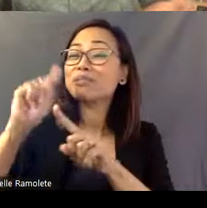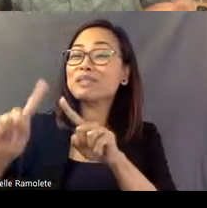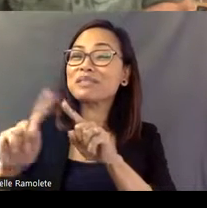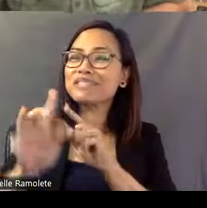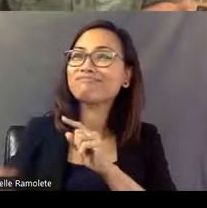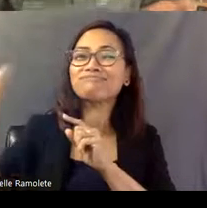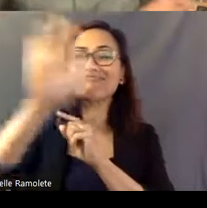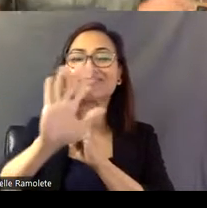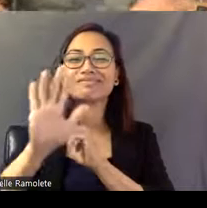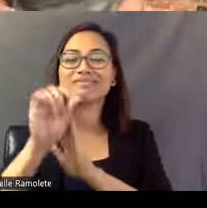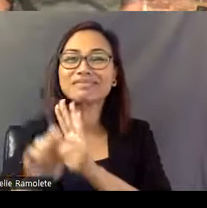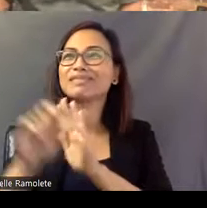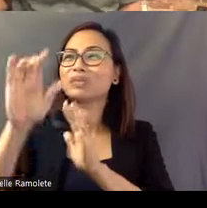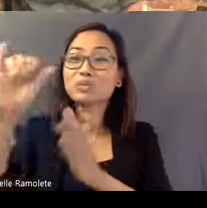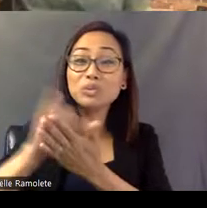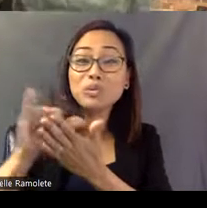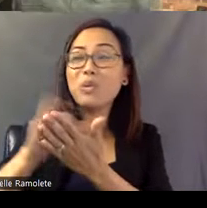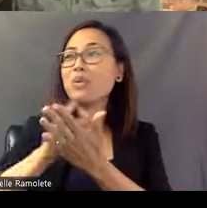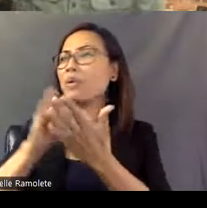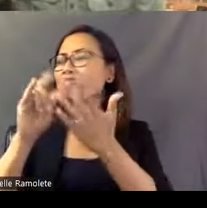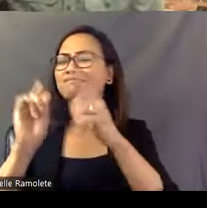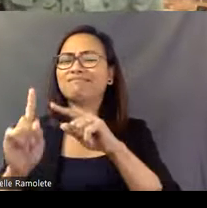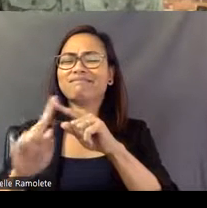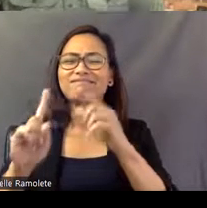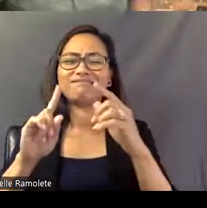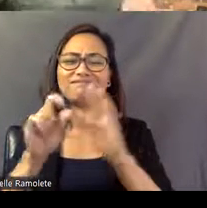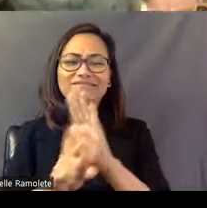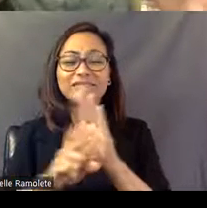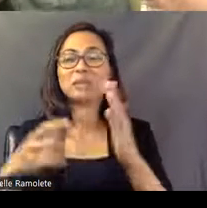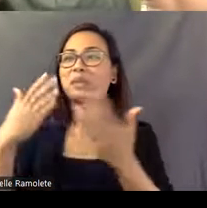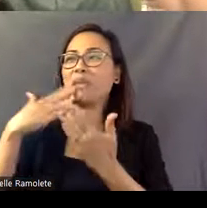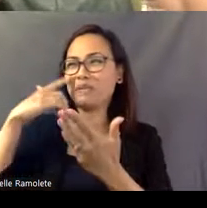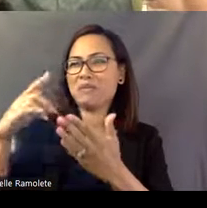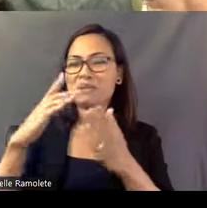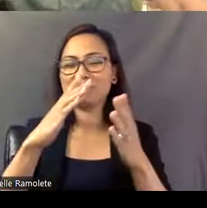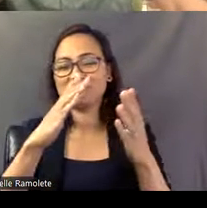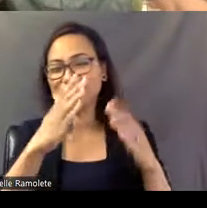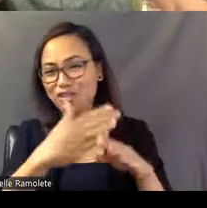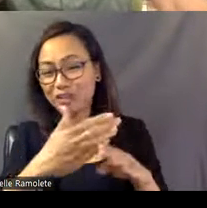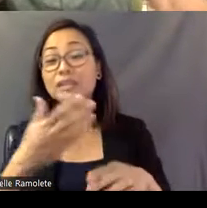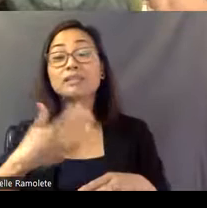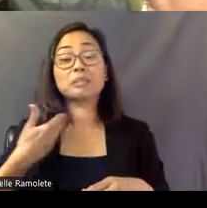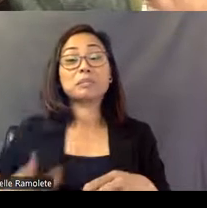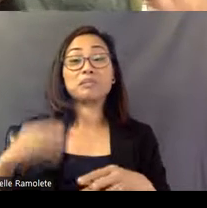take them there, so thank you for sharing that. I'm Mike McFalls. I'm a professor of art and the Director of Pasaquan.